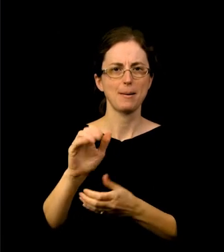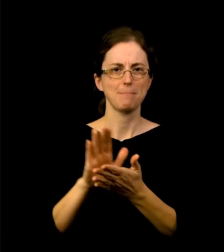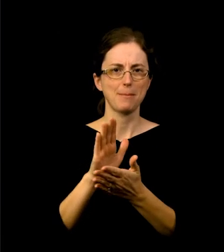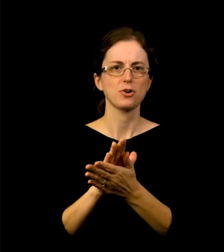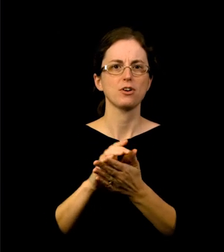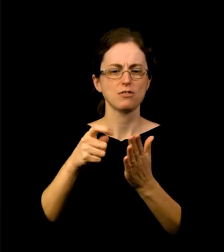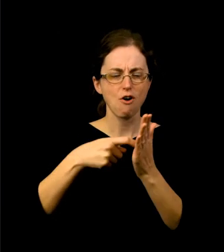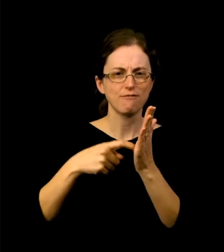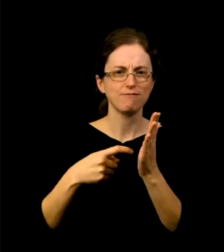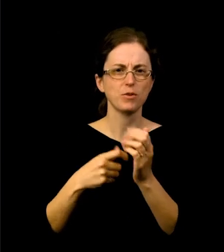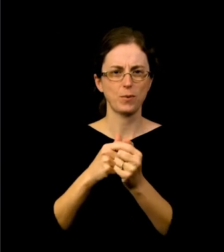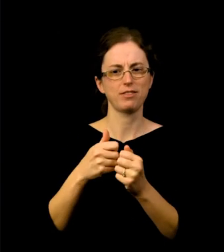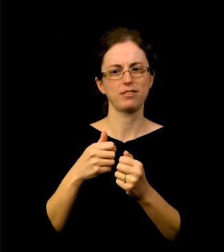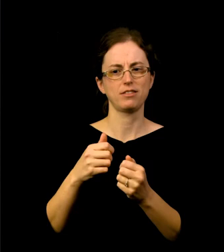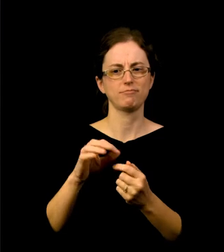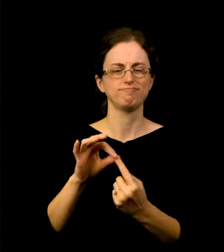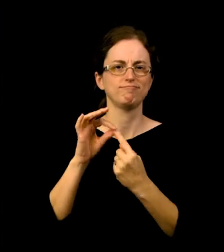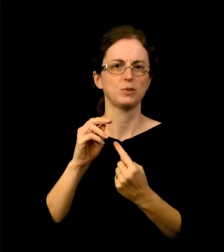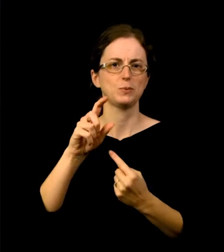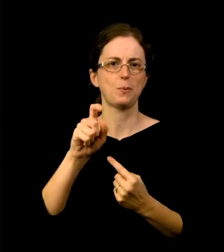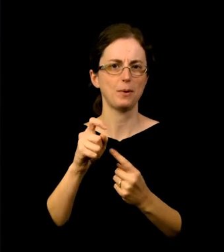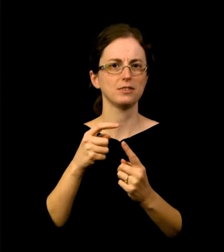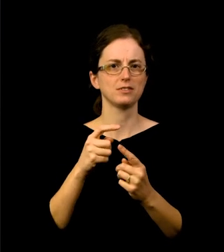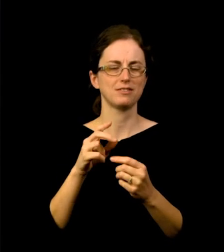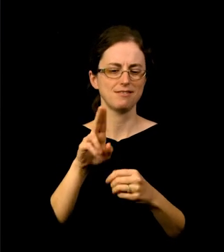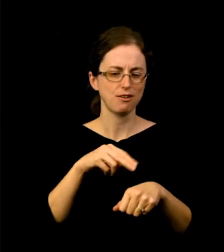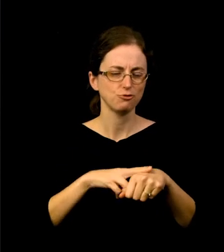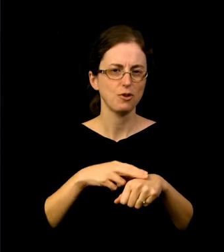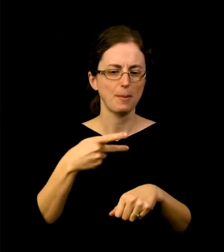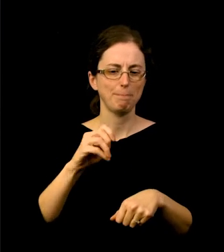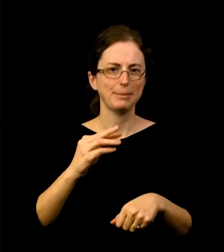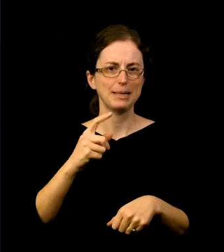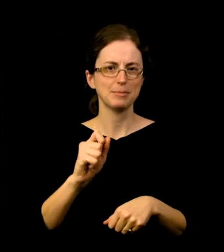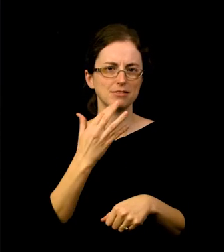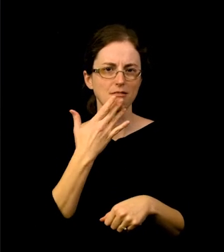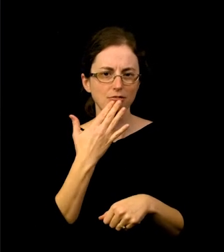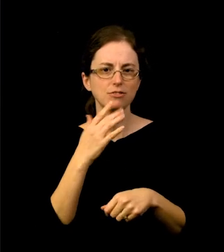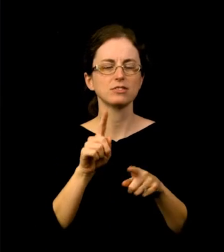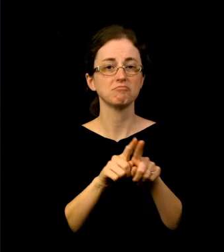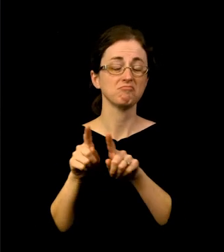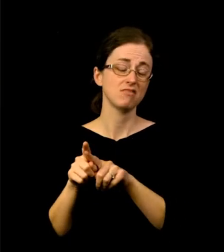These are both acts of resistance and protest as well as celebratory expressions of cultural resilience.